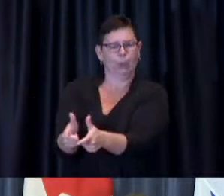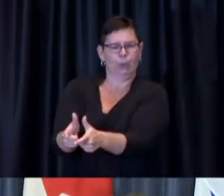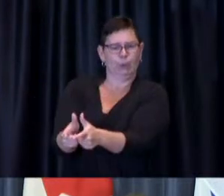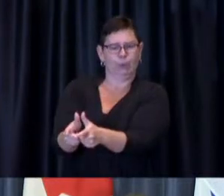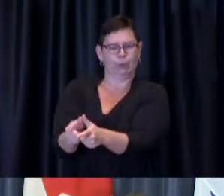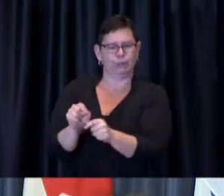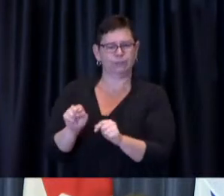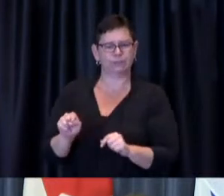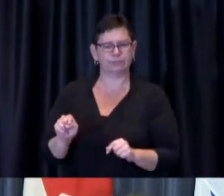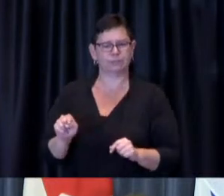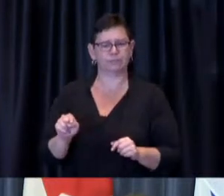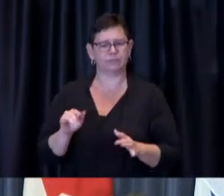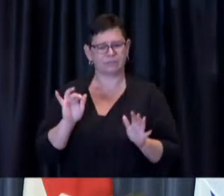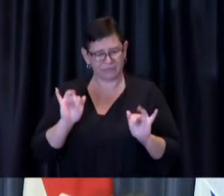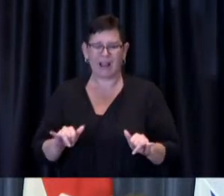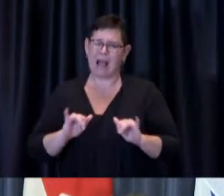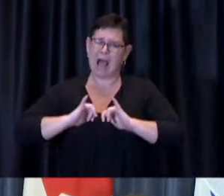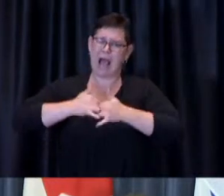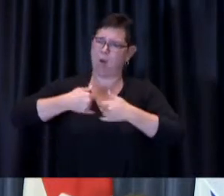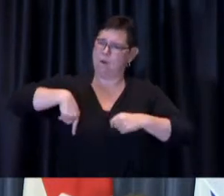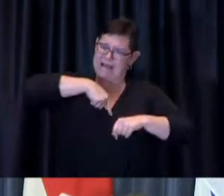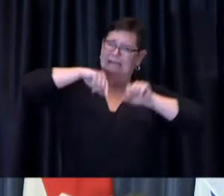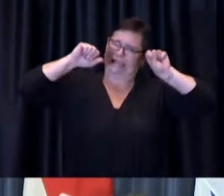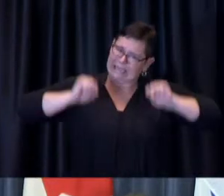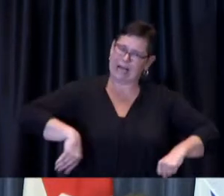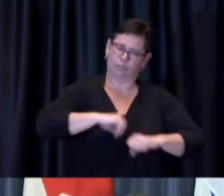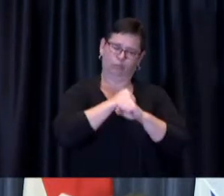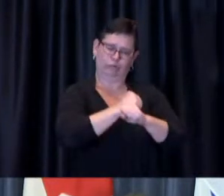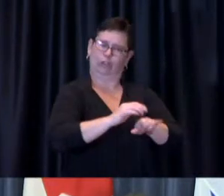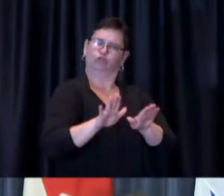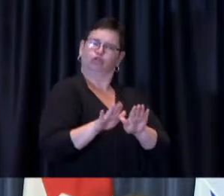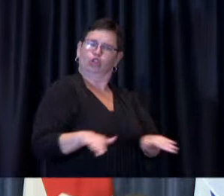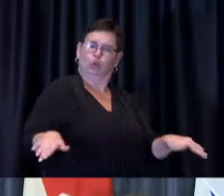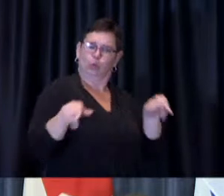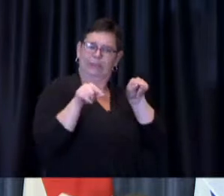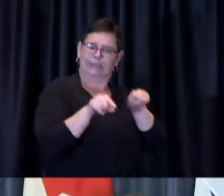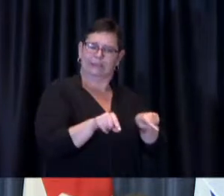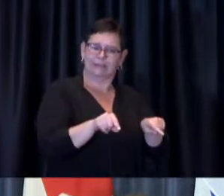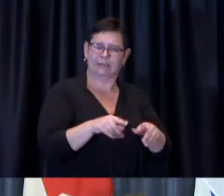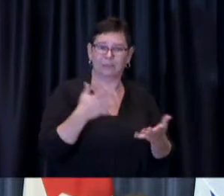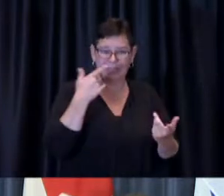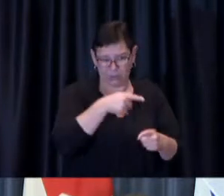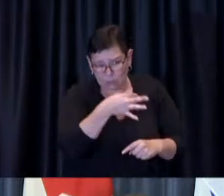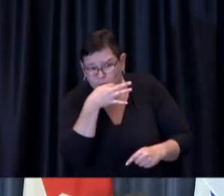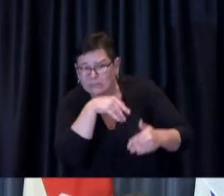children and their ability to return to school which we know is so so important so we'll look